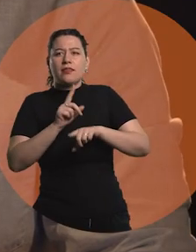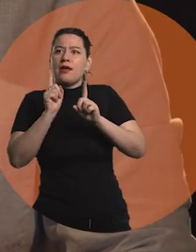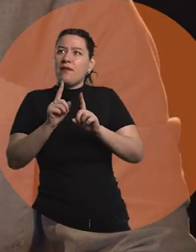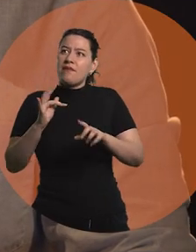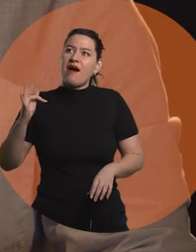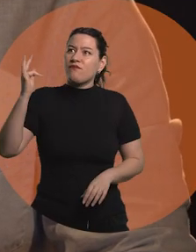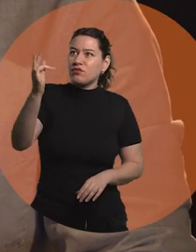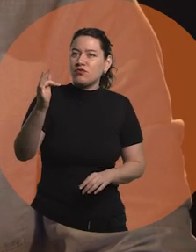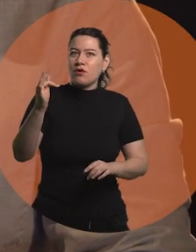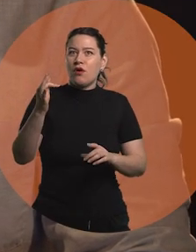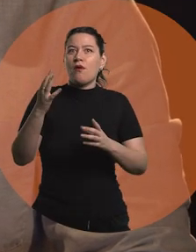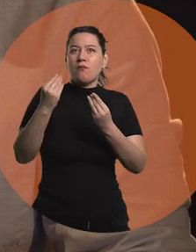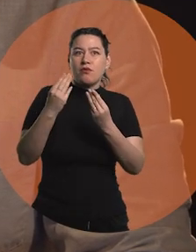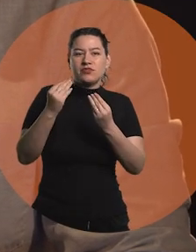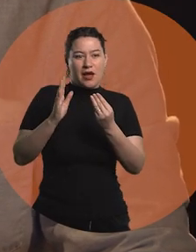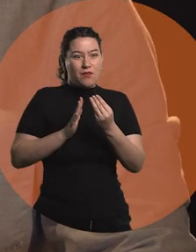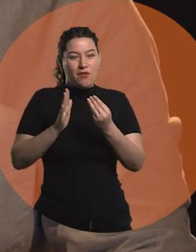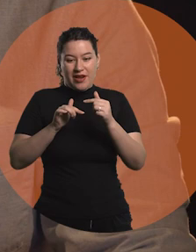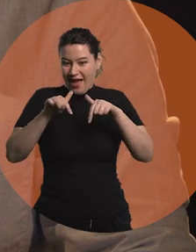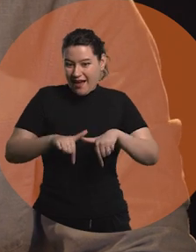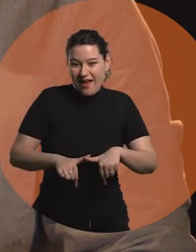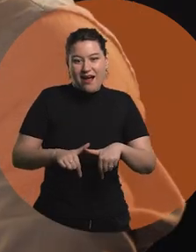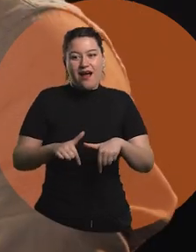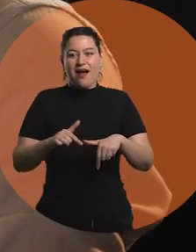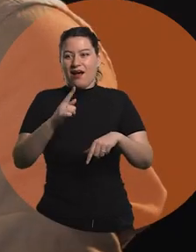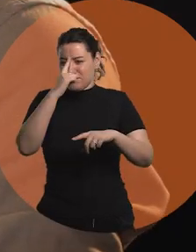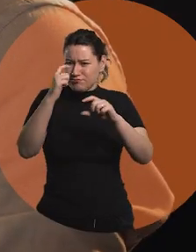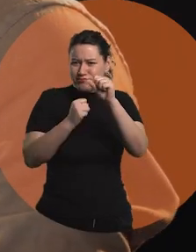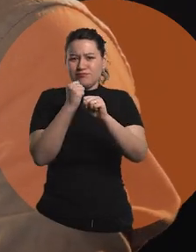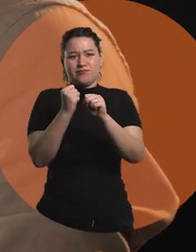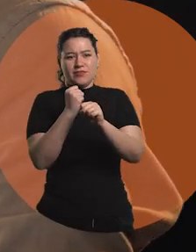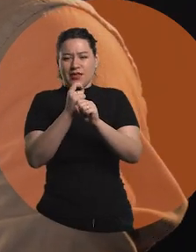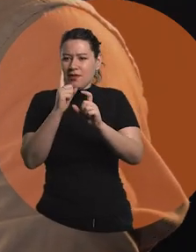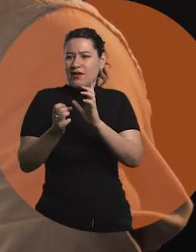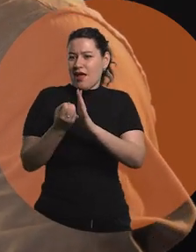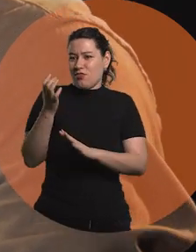so that there may be more Paulas sitting here one day defining